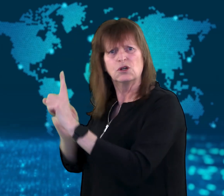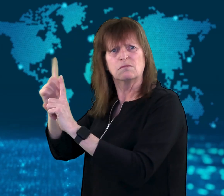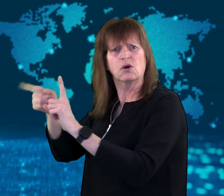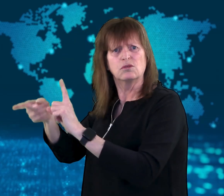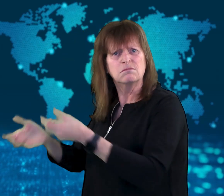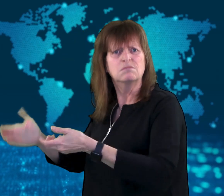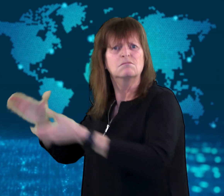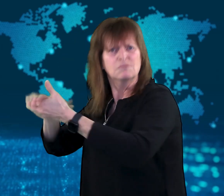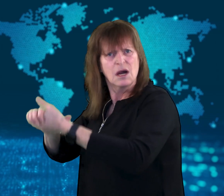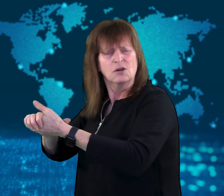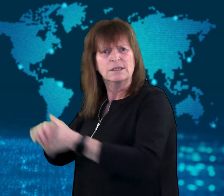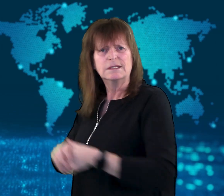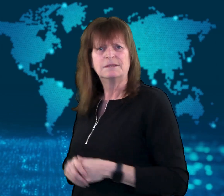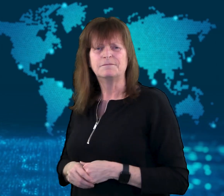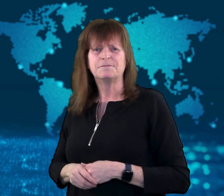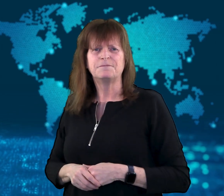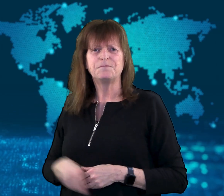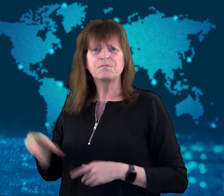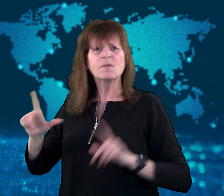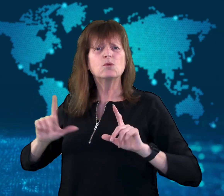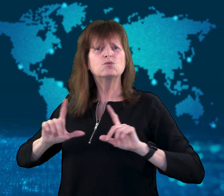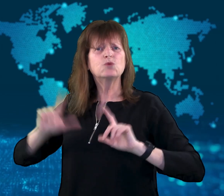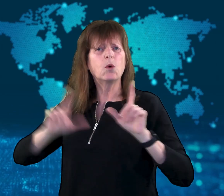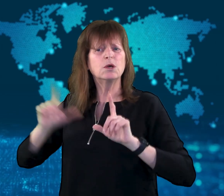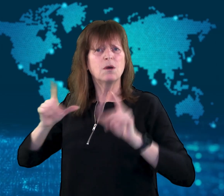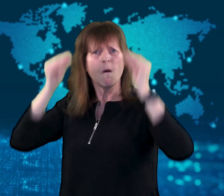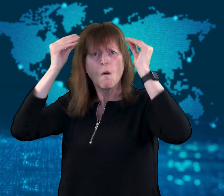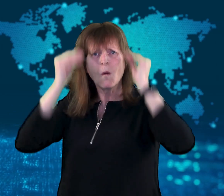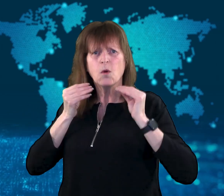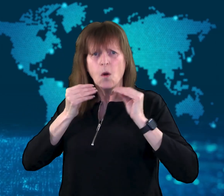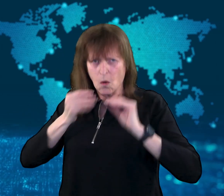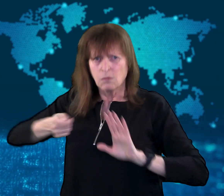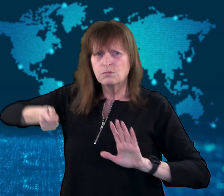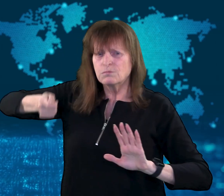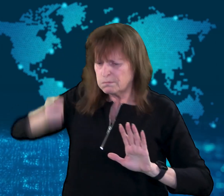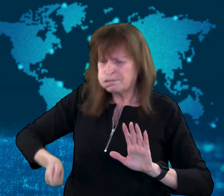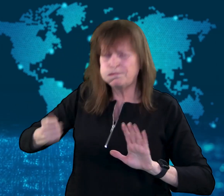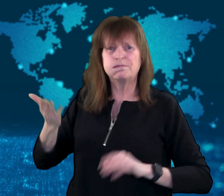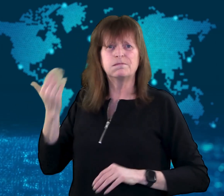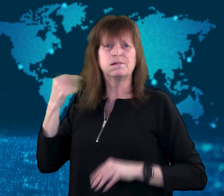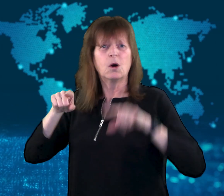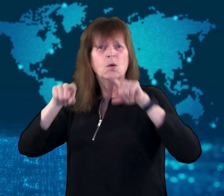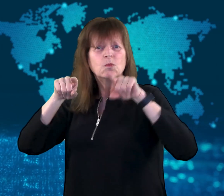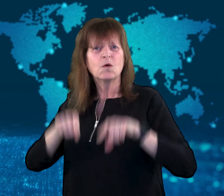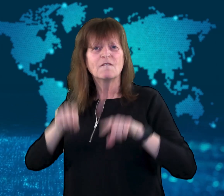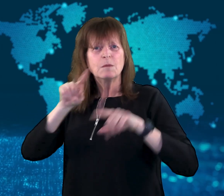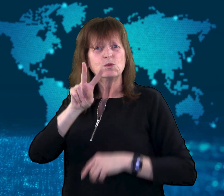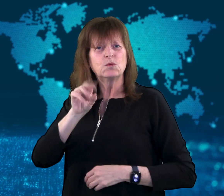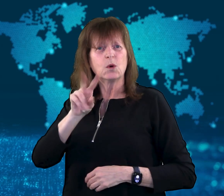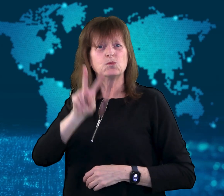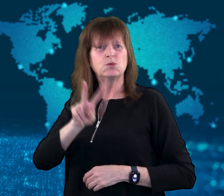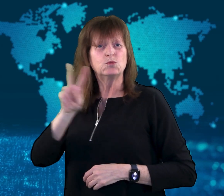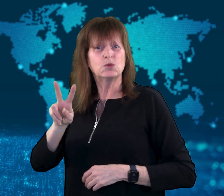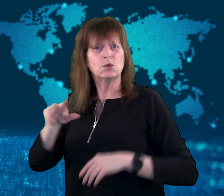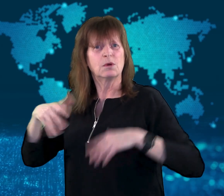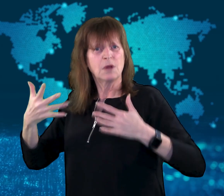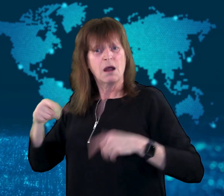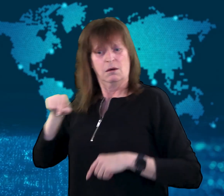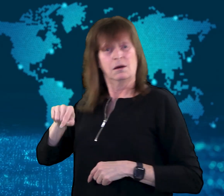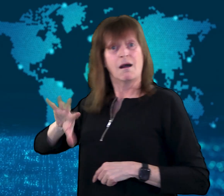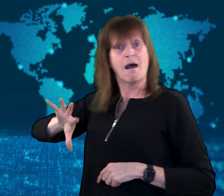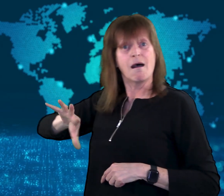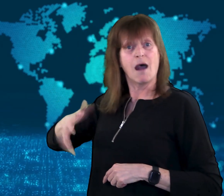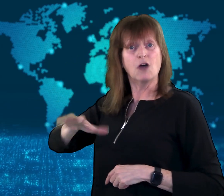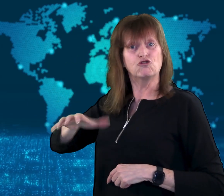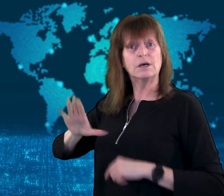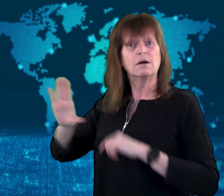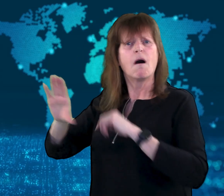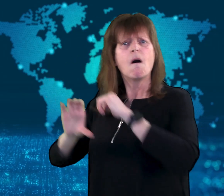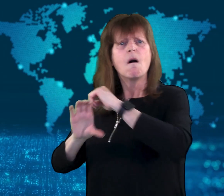A Tokyo court ruled in November 2022 that while the nation's constitution